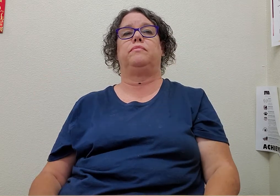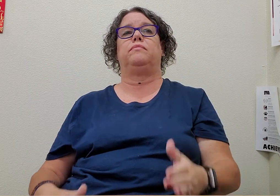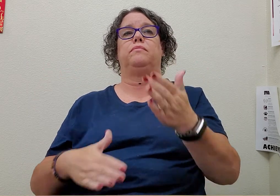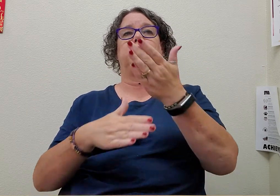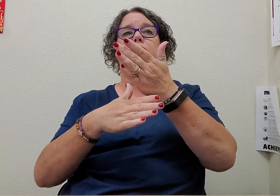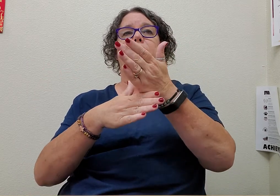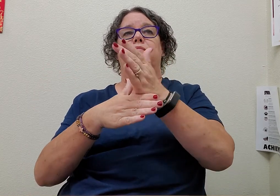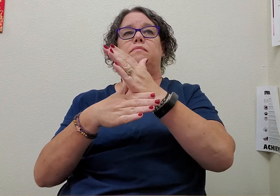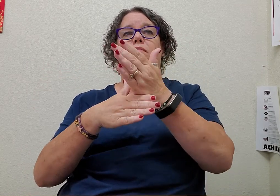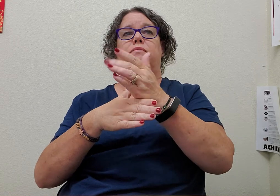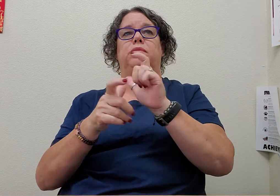moderately large